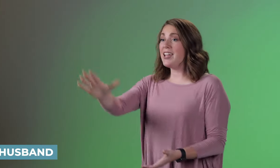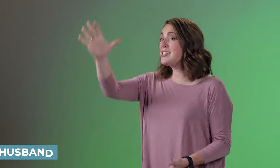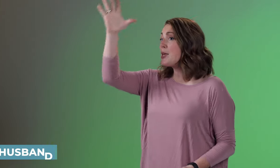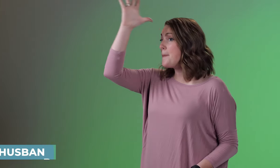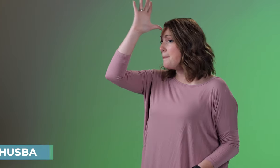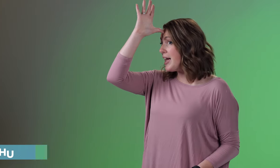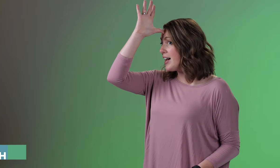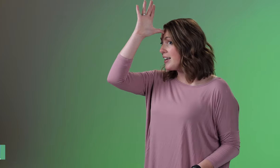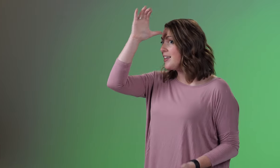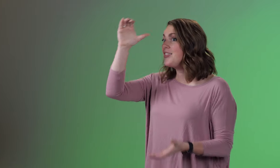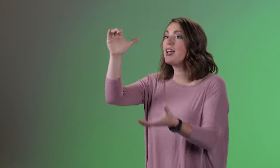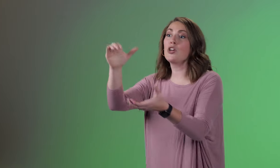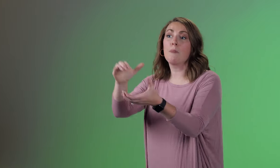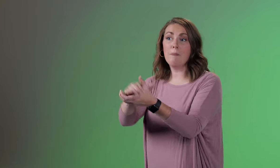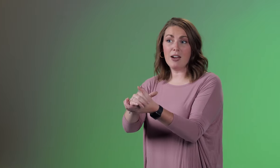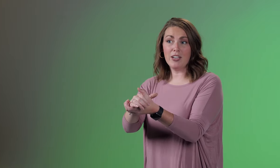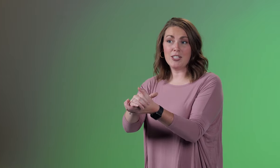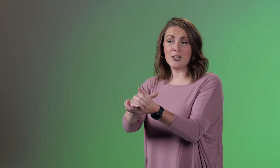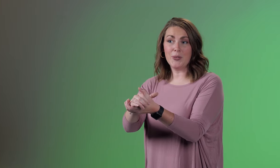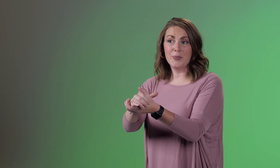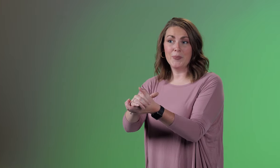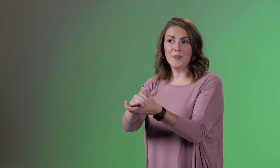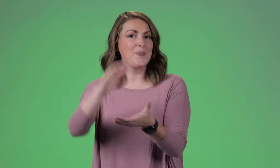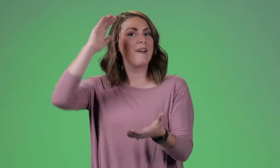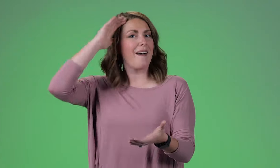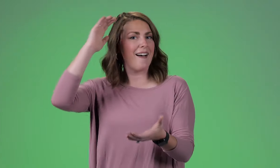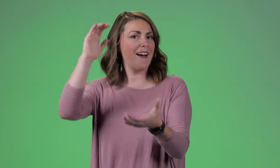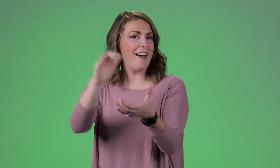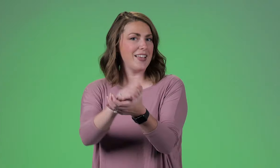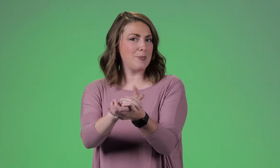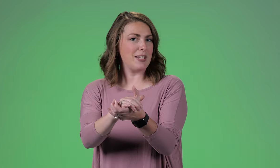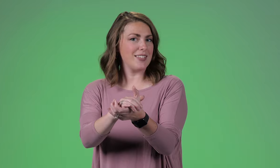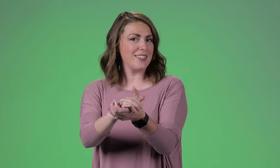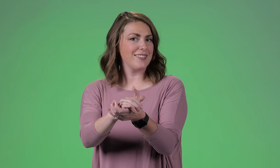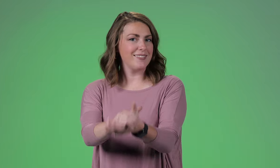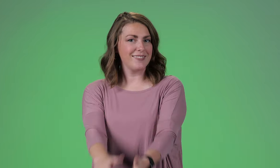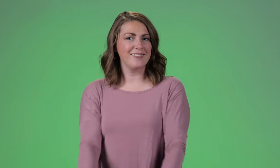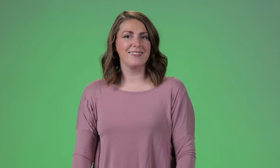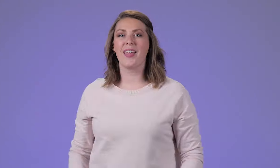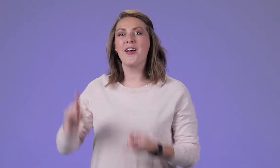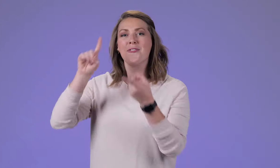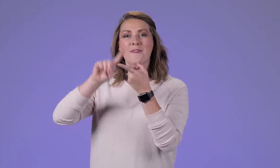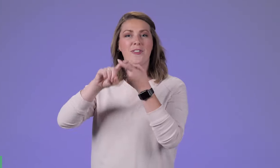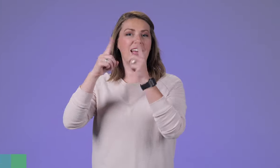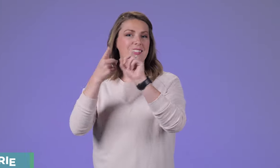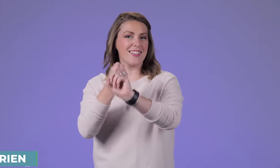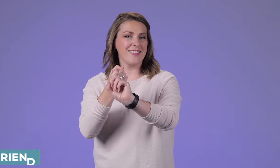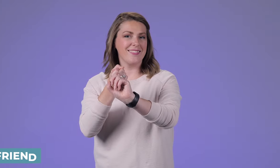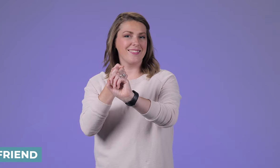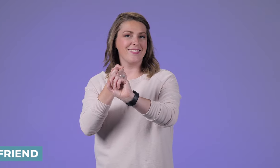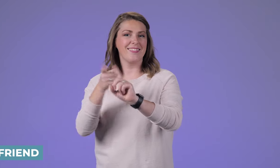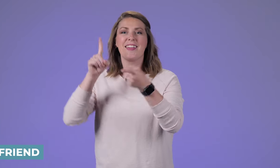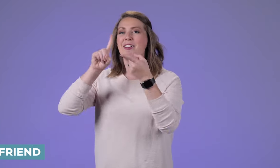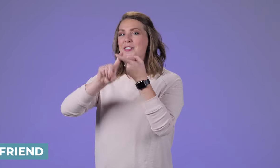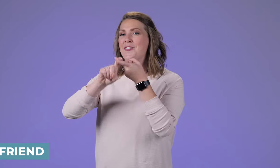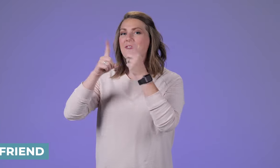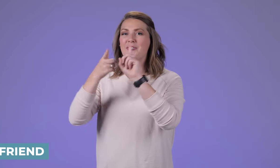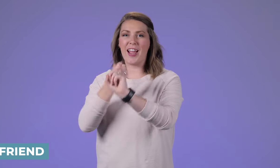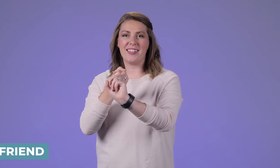It's the man that you're married to. Husband Friend Friend